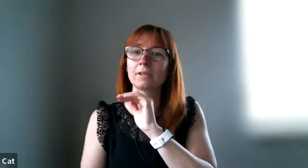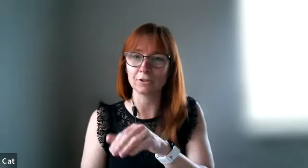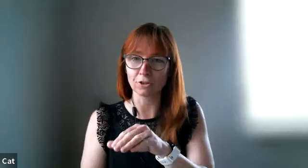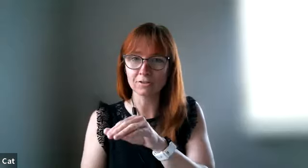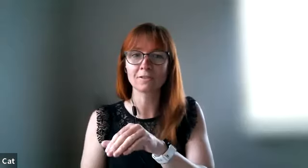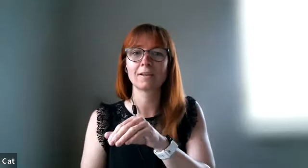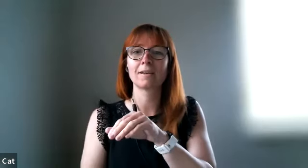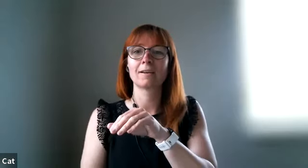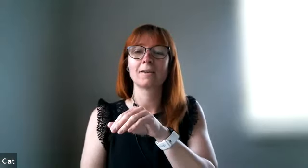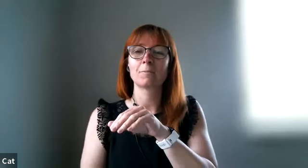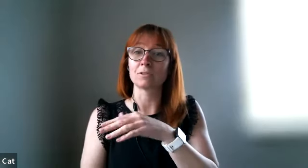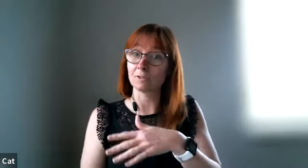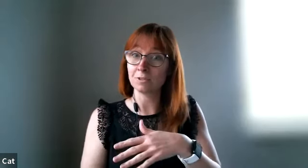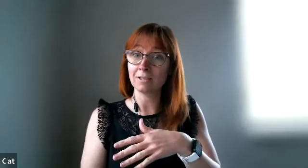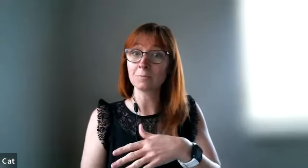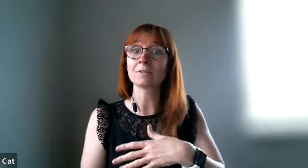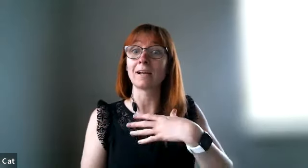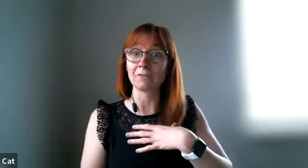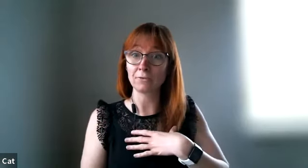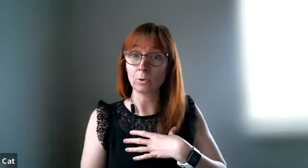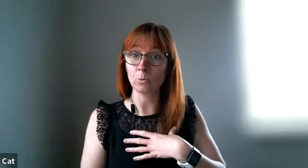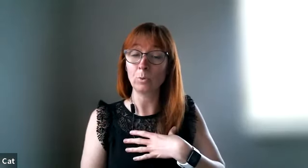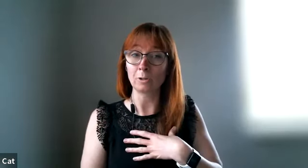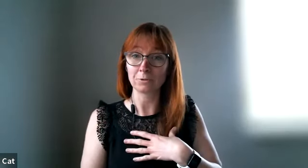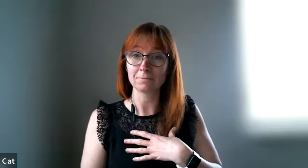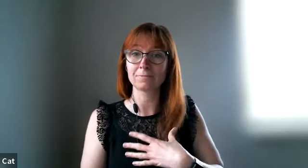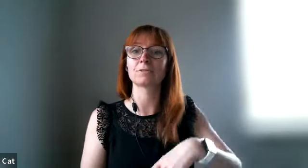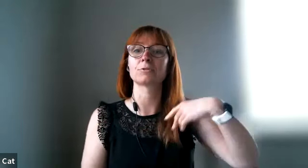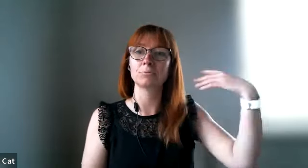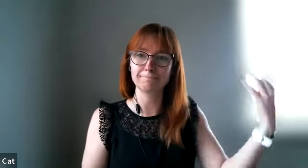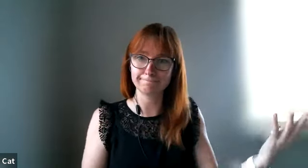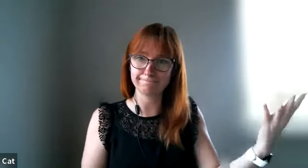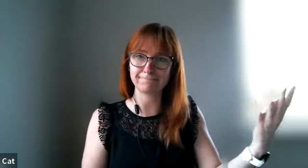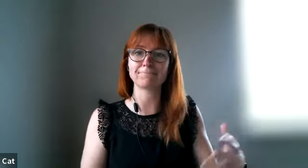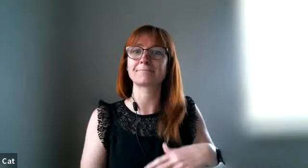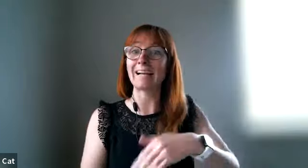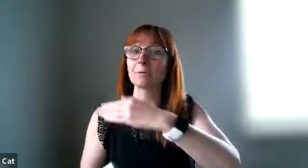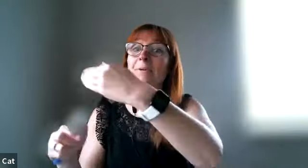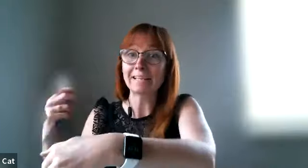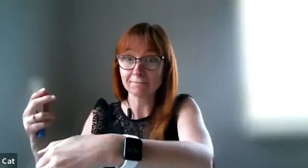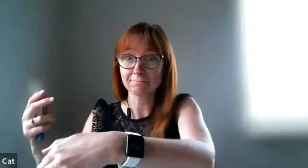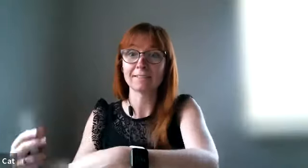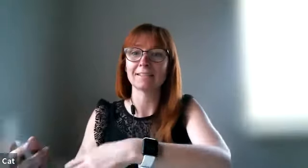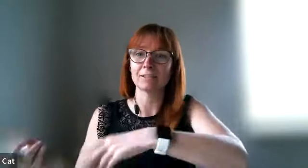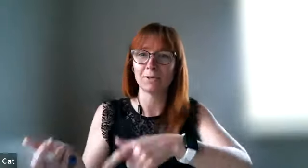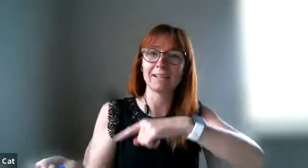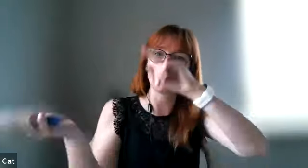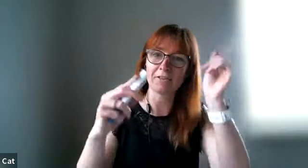he does but sometimes i feel overwhelmed so yeah i complain and that's why i think